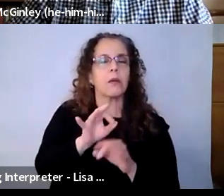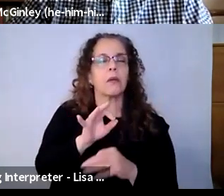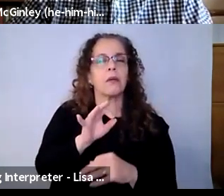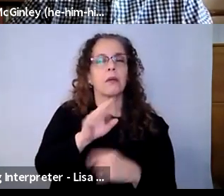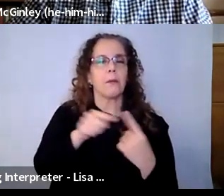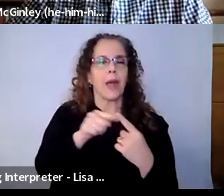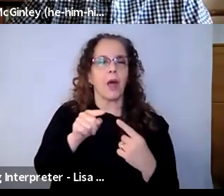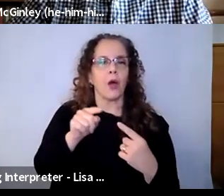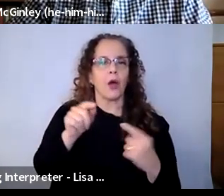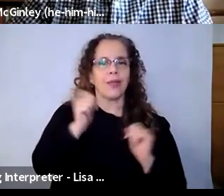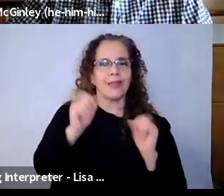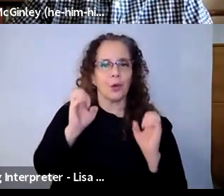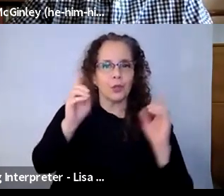with students in the virtual space?